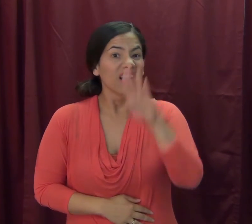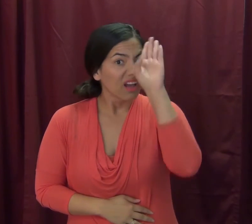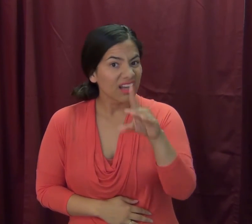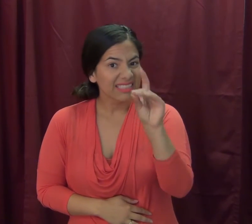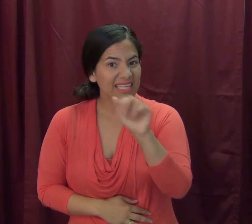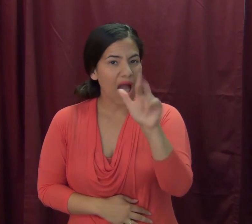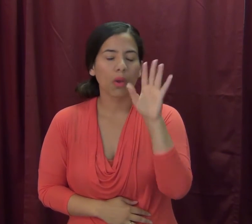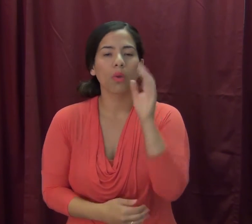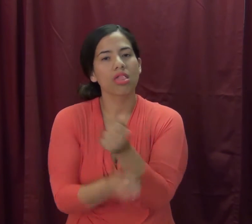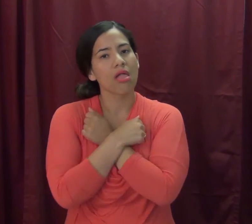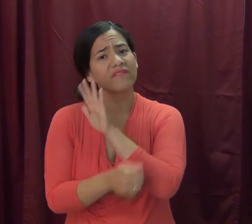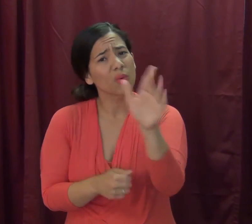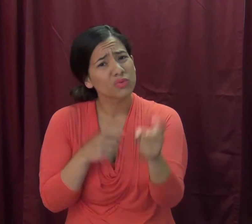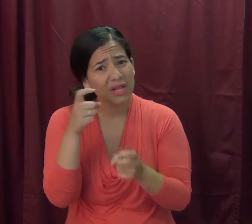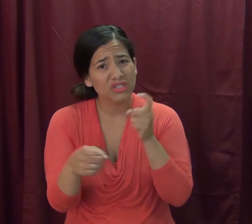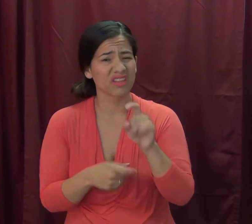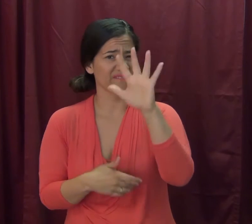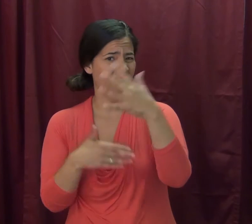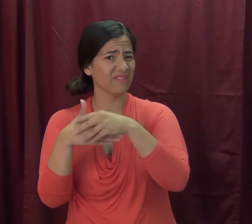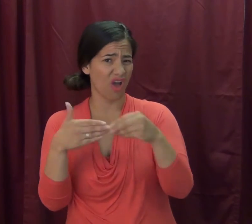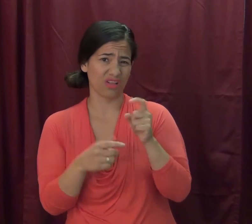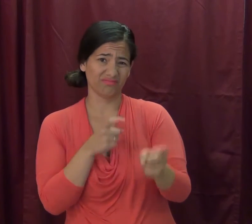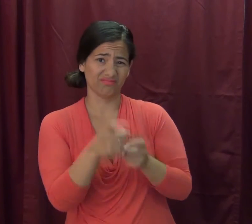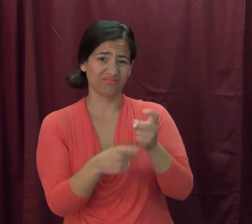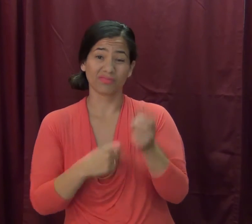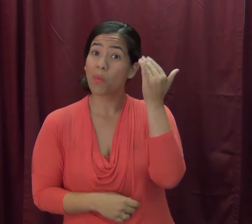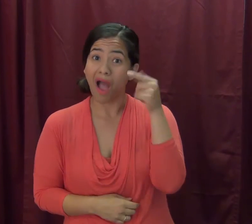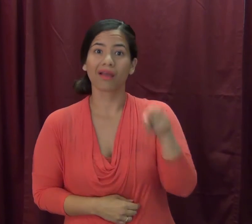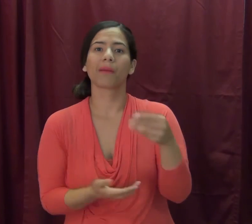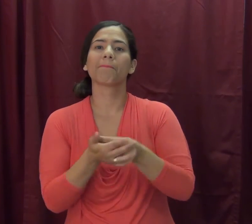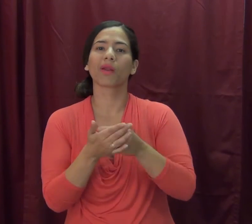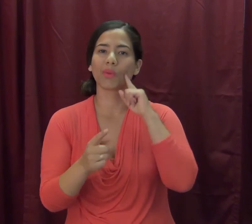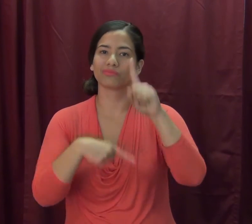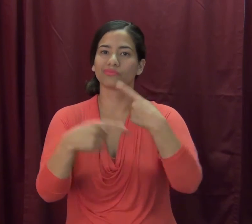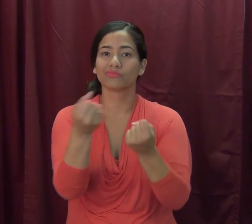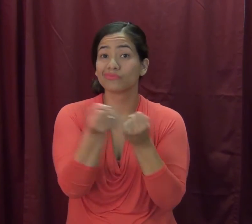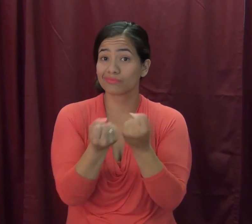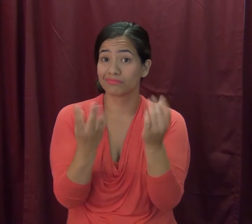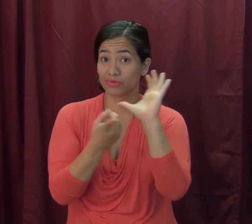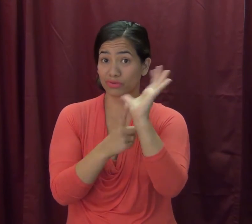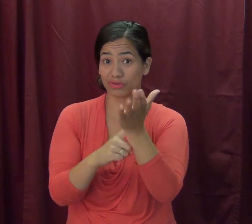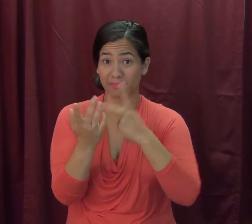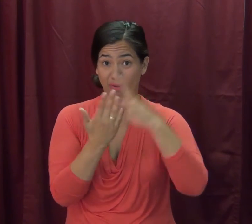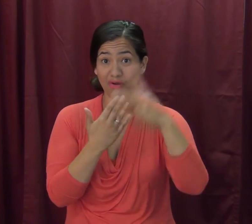DCARA would appreciate it if you can make donations at the door All the proceeds will go to the Multicultural program